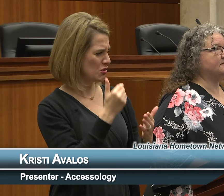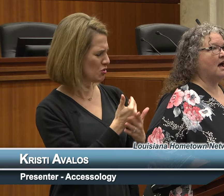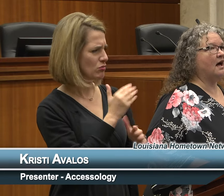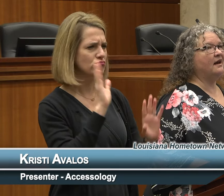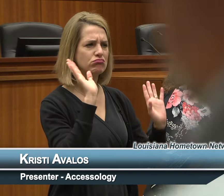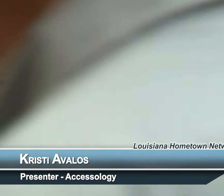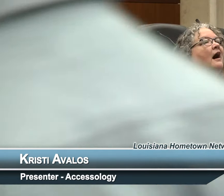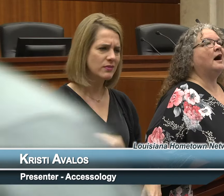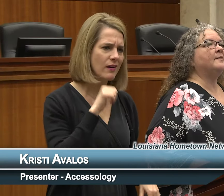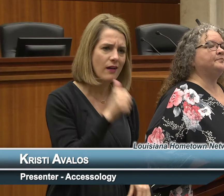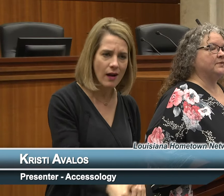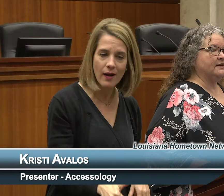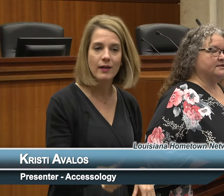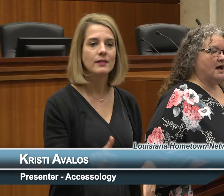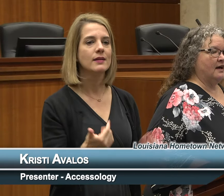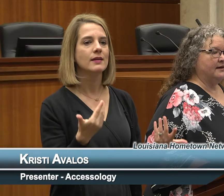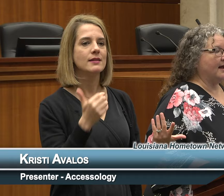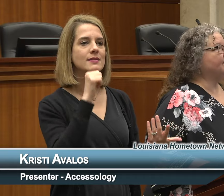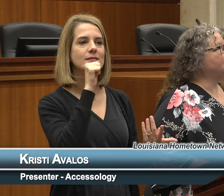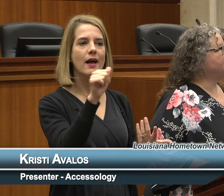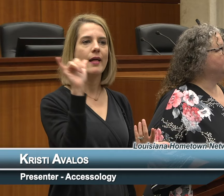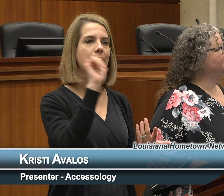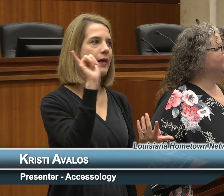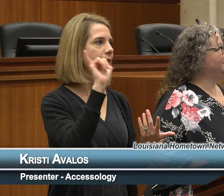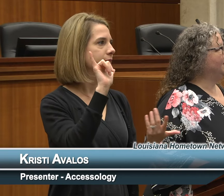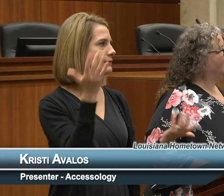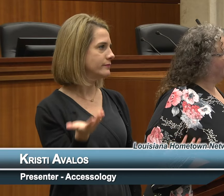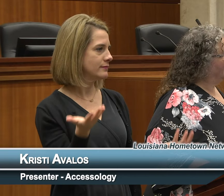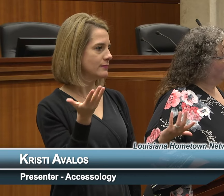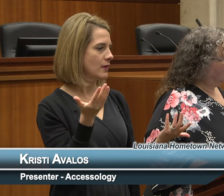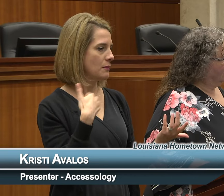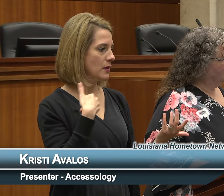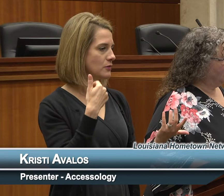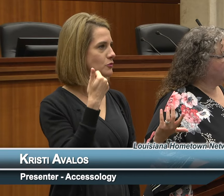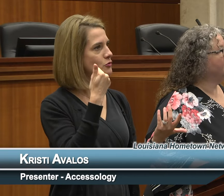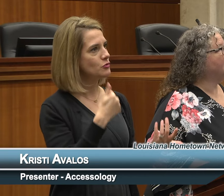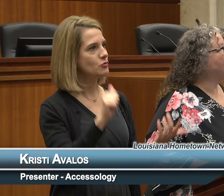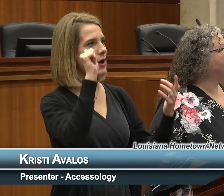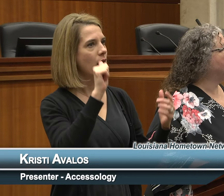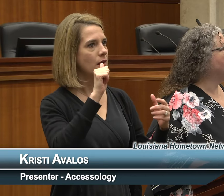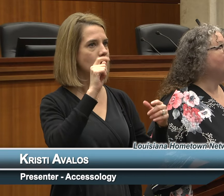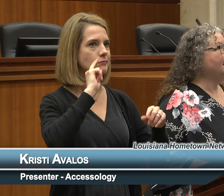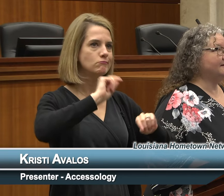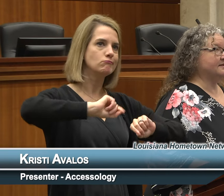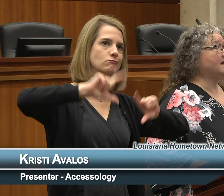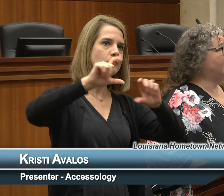not it's not an effort to you know hang my my shingle out there it is a life